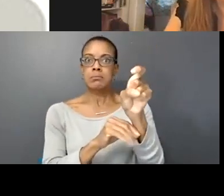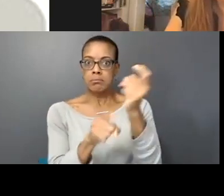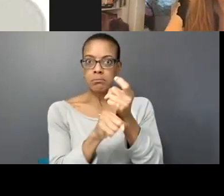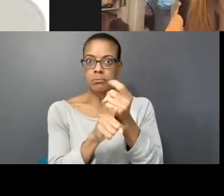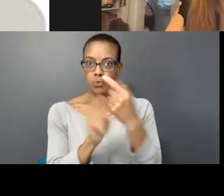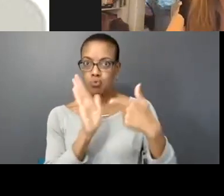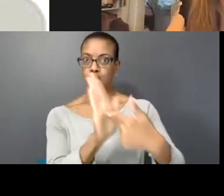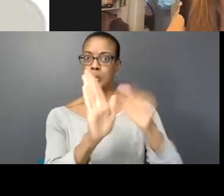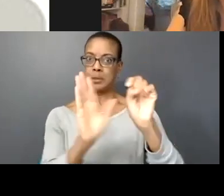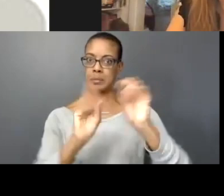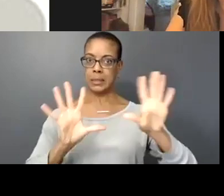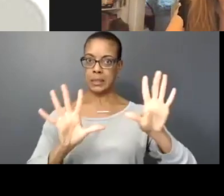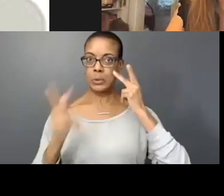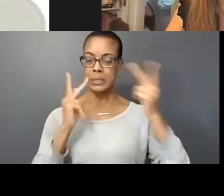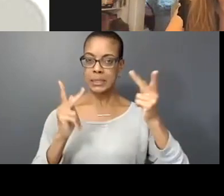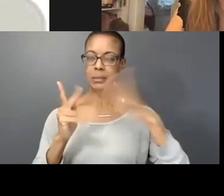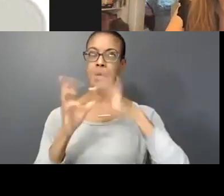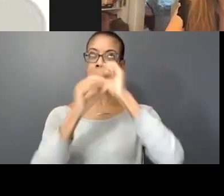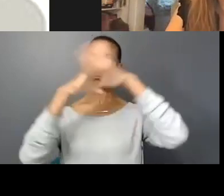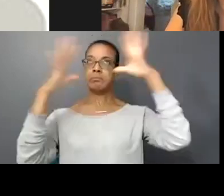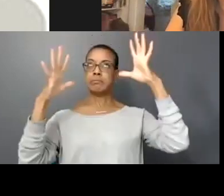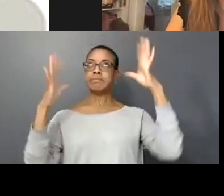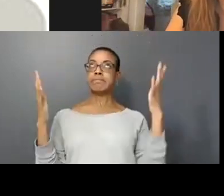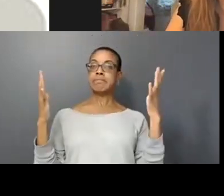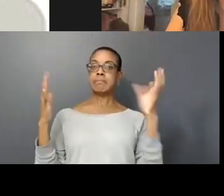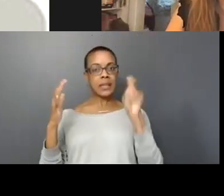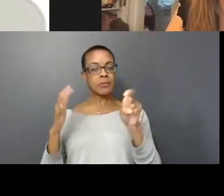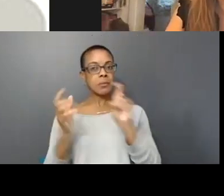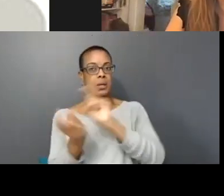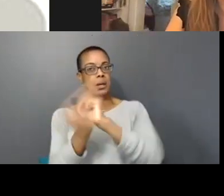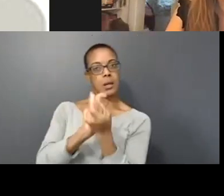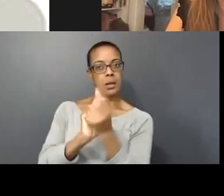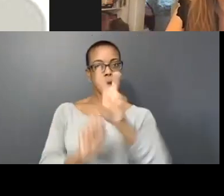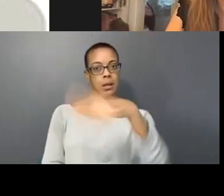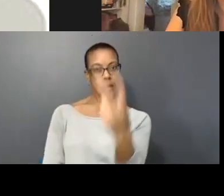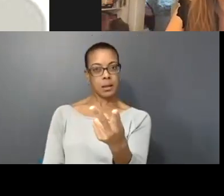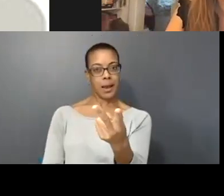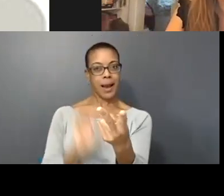So you have to think the mindset as in everything has to be inverted, right? So white is our black